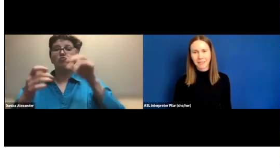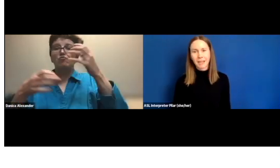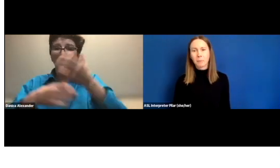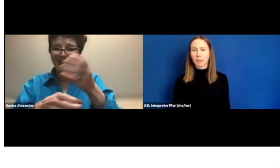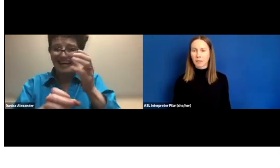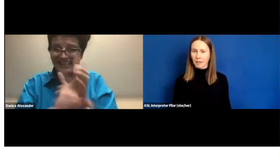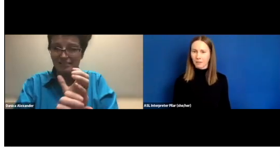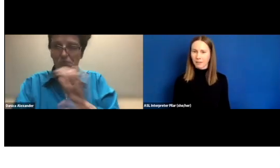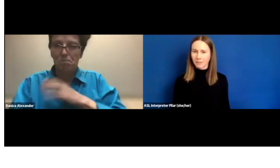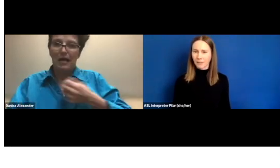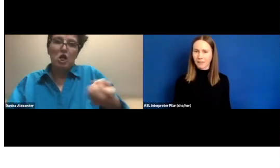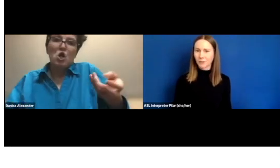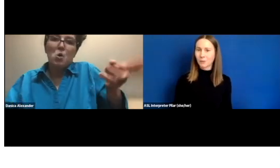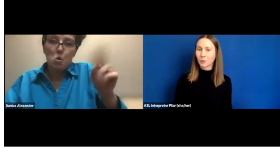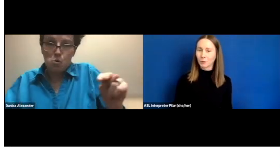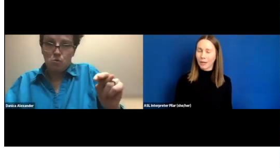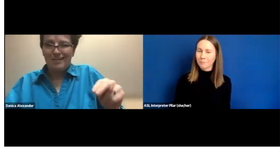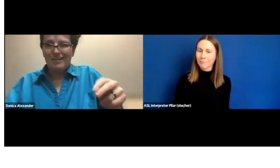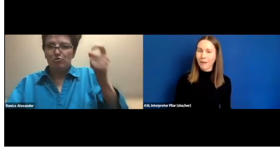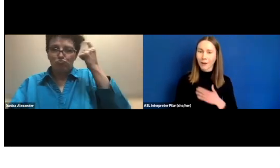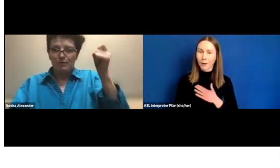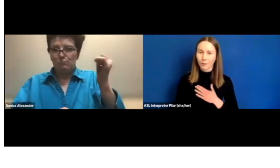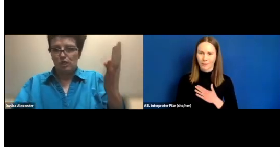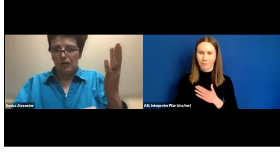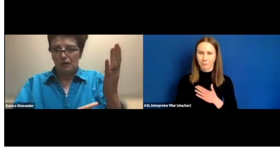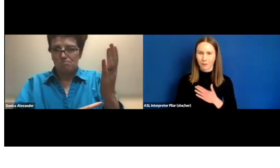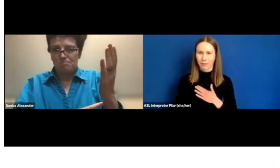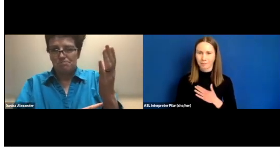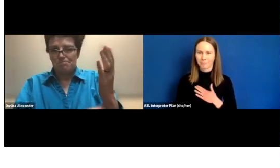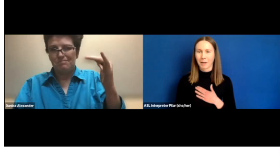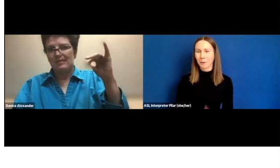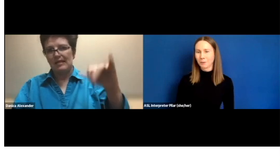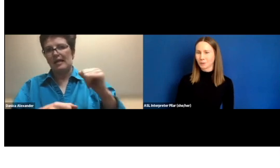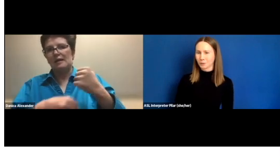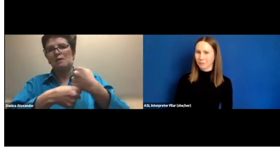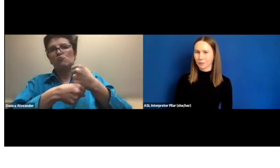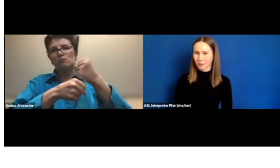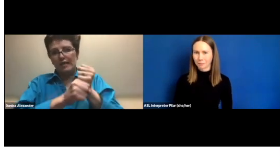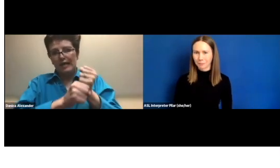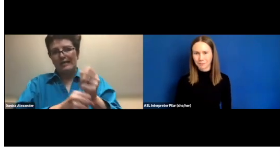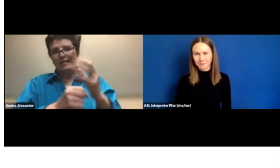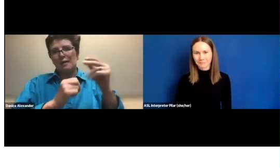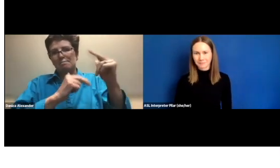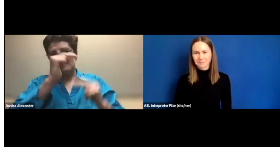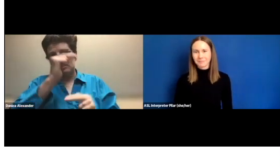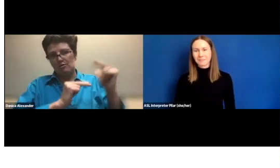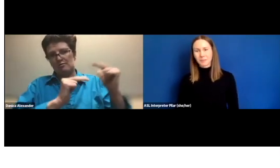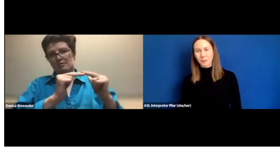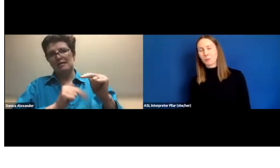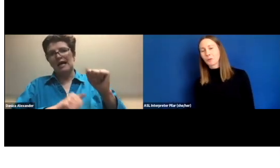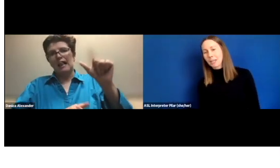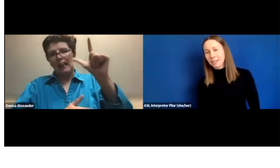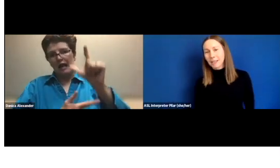But now, I decided to create my own library, my own dream job so creating